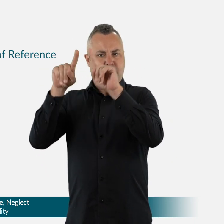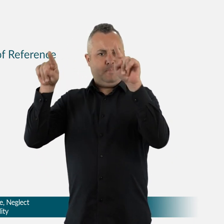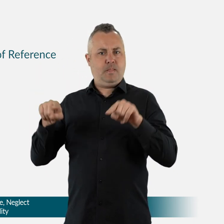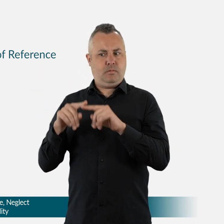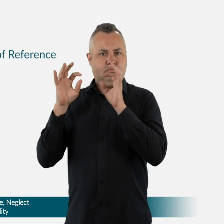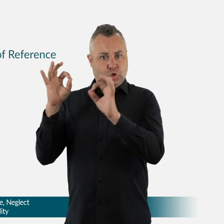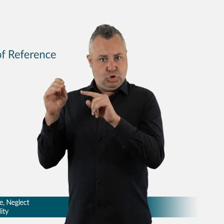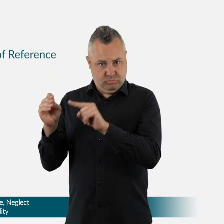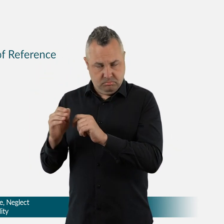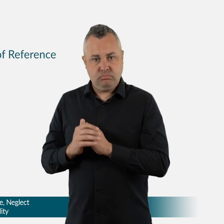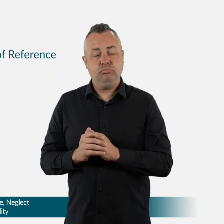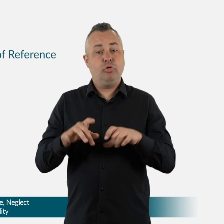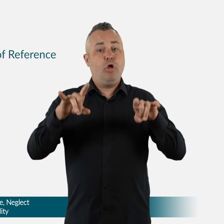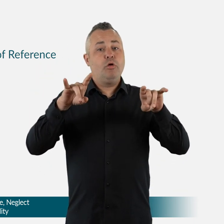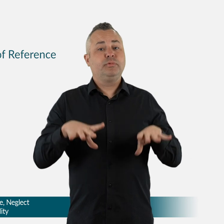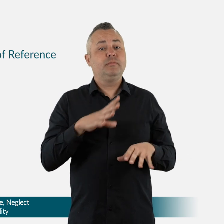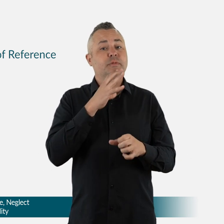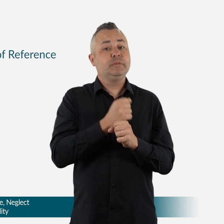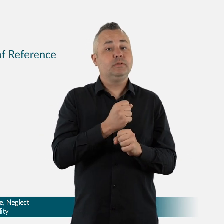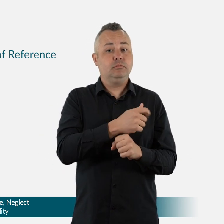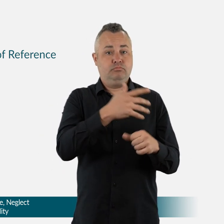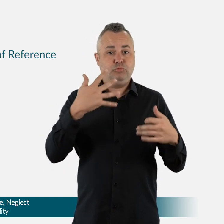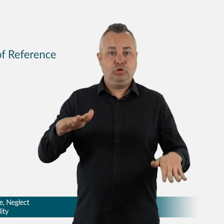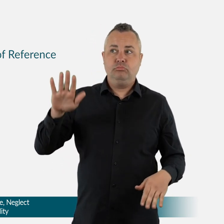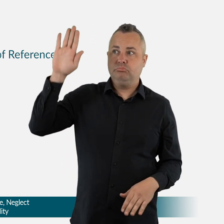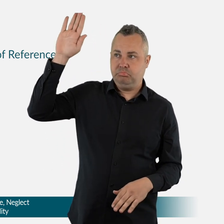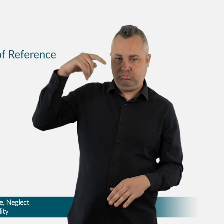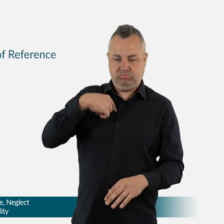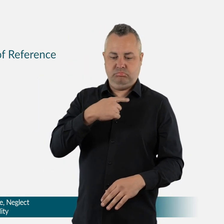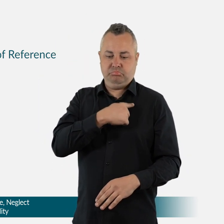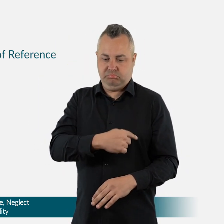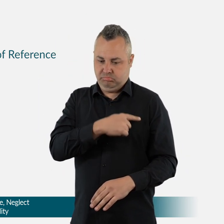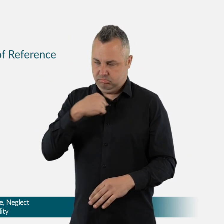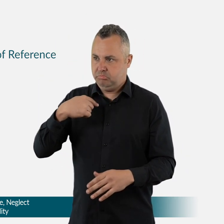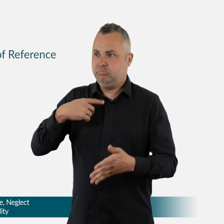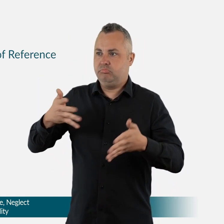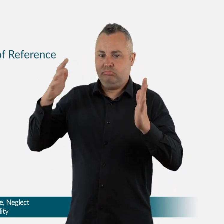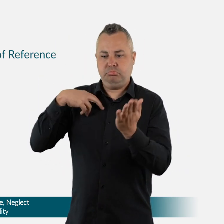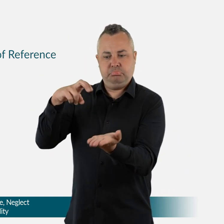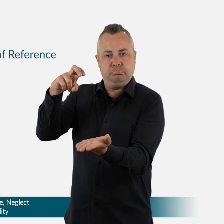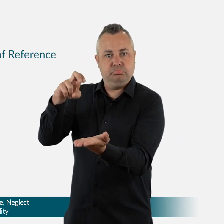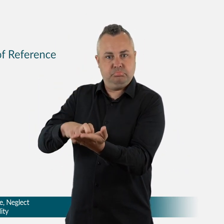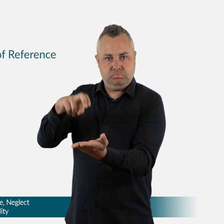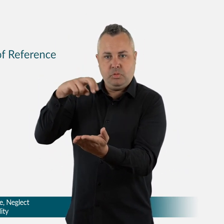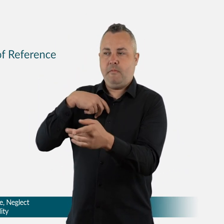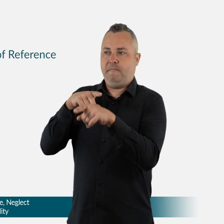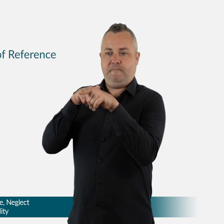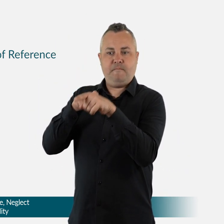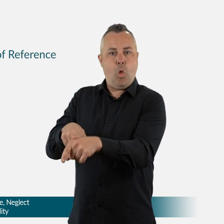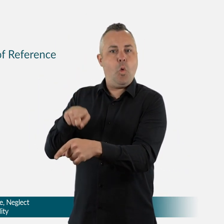What did people say about the draft Terms of Reference?